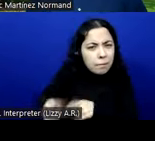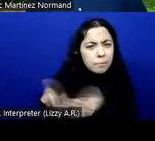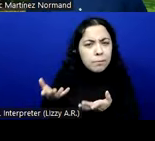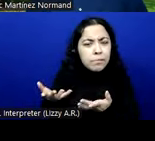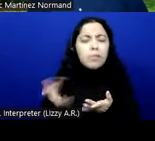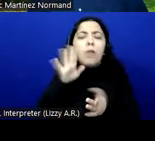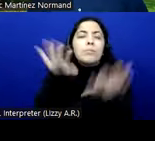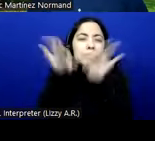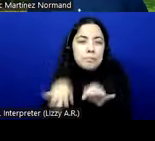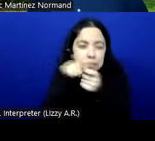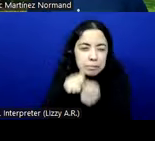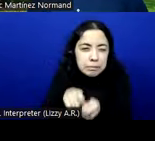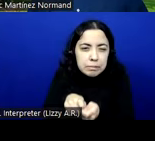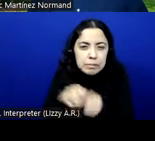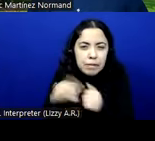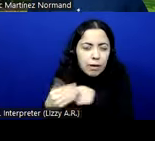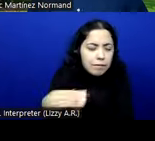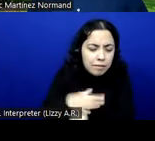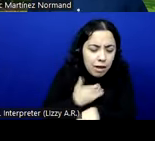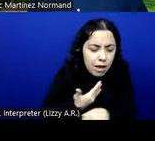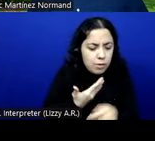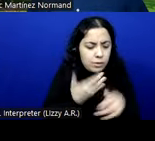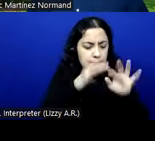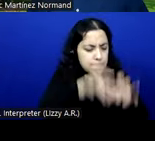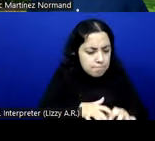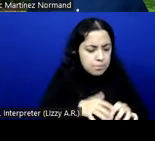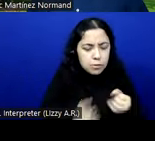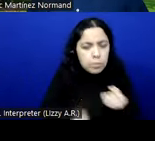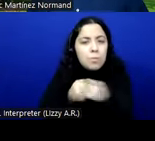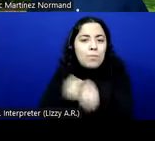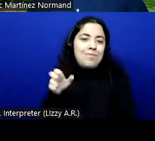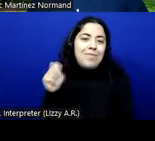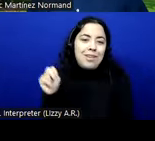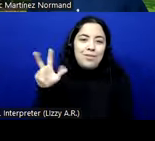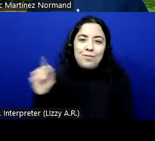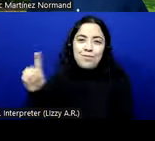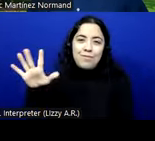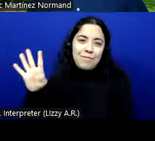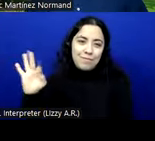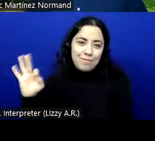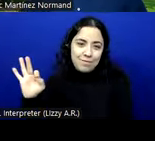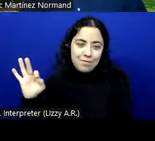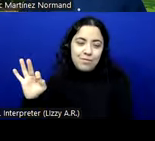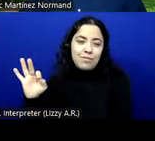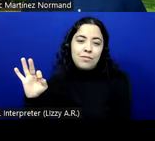impact does it have over content to try to support the EN 301 549 in addition to WCAG.